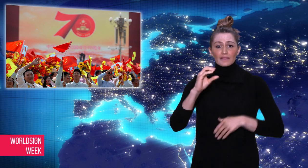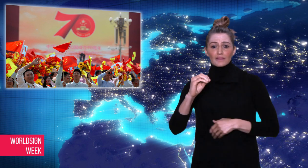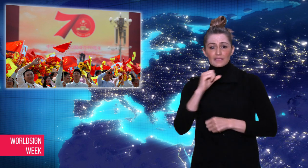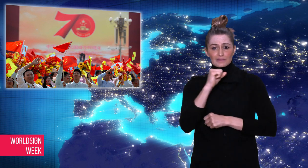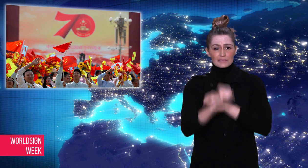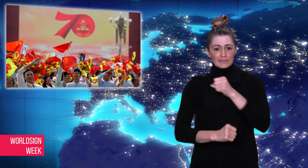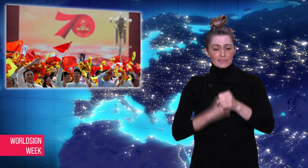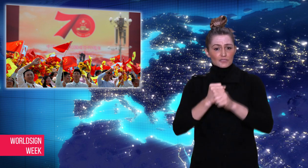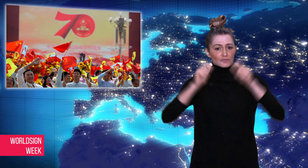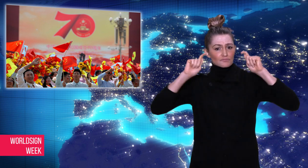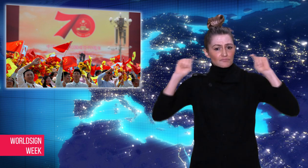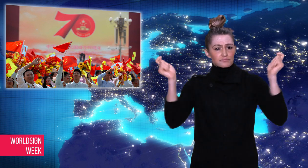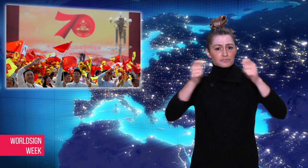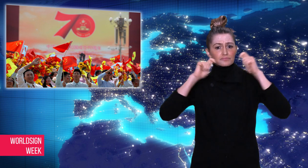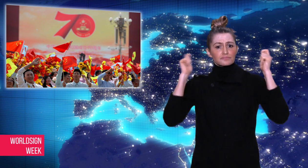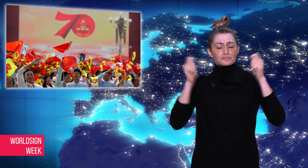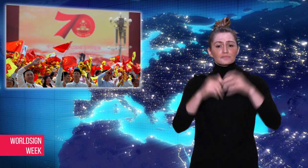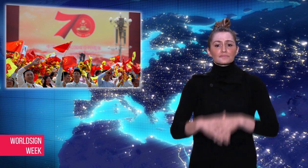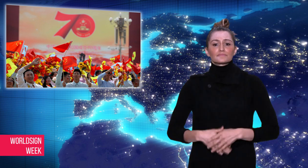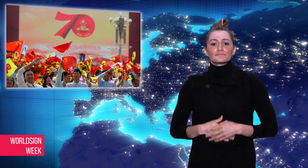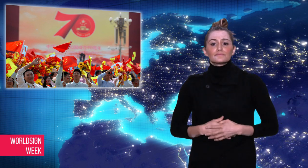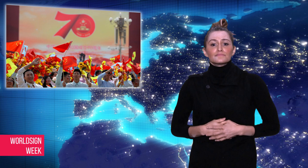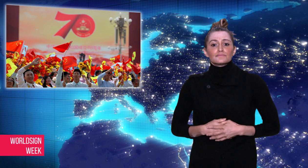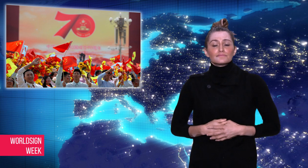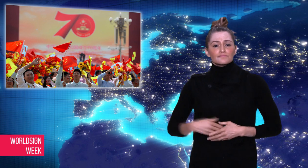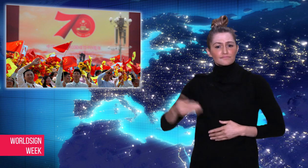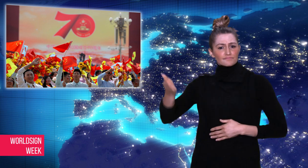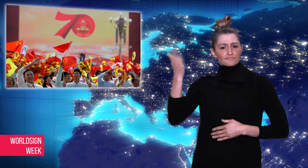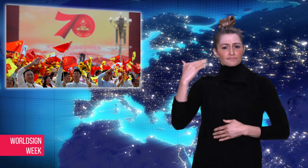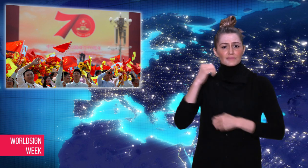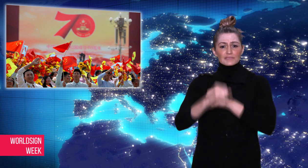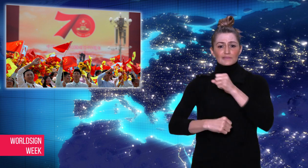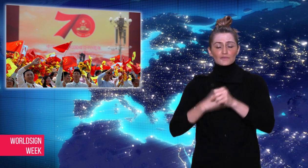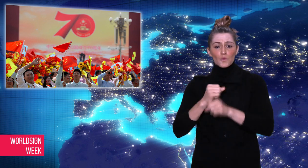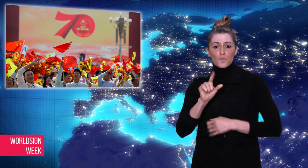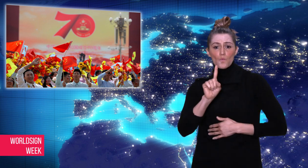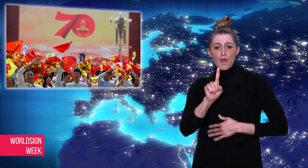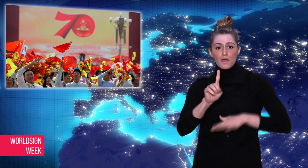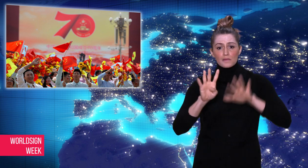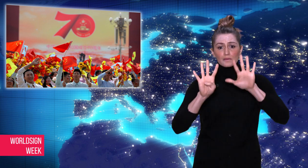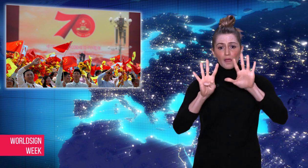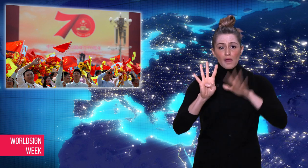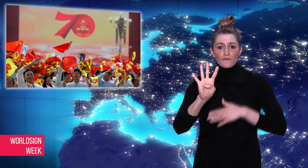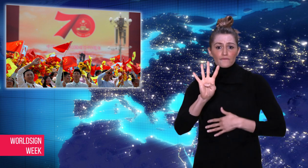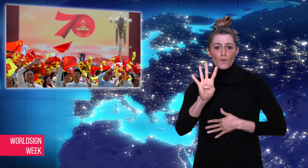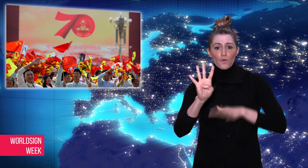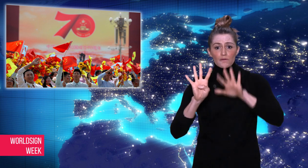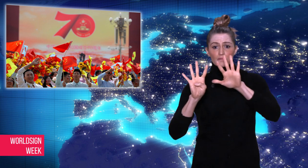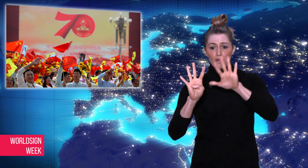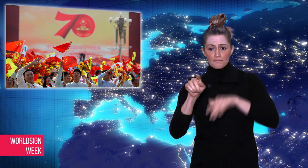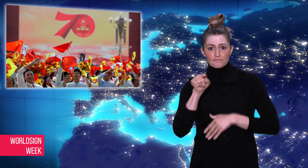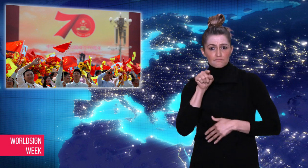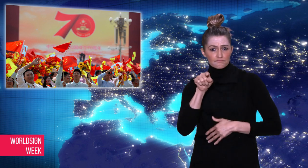anniversary of the Communist Party.